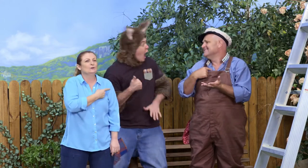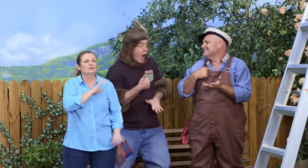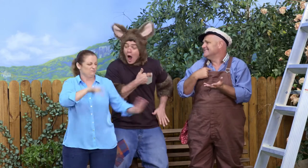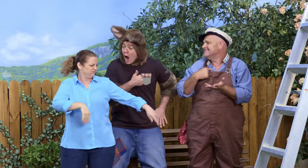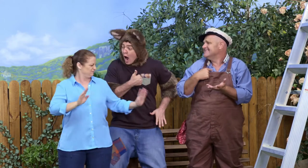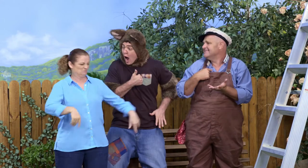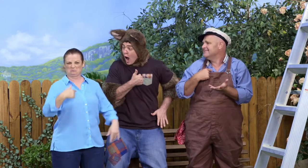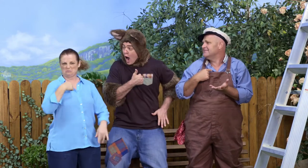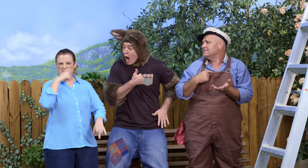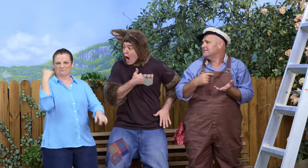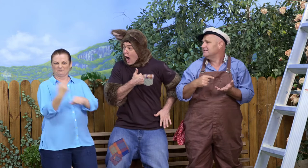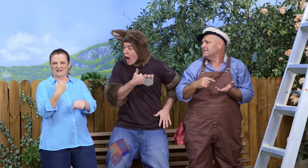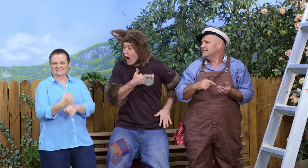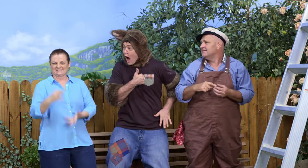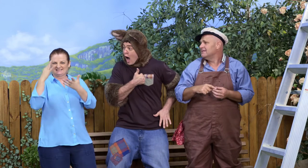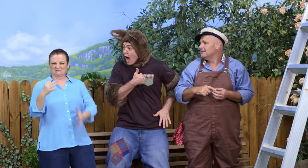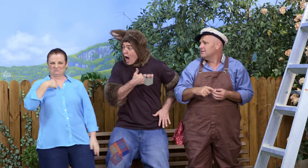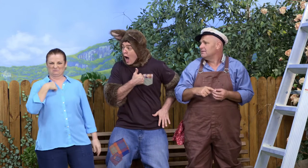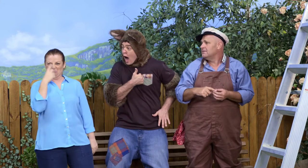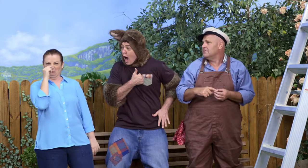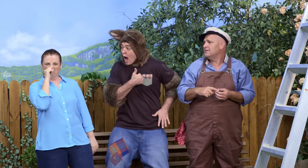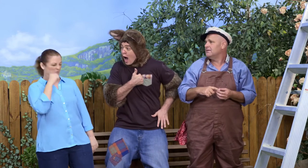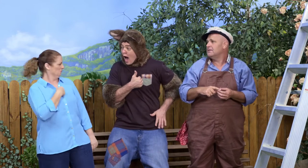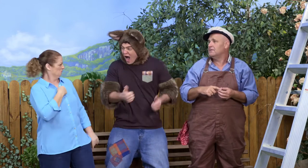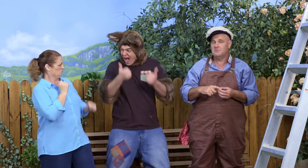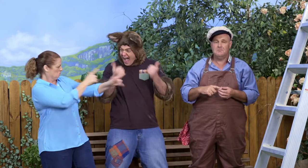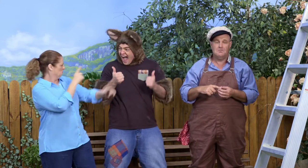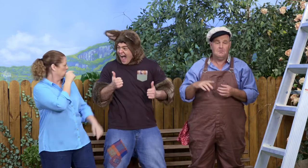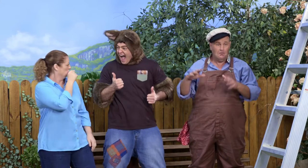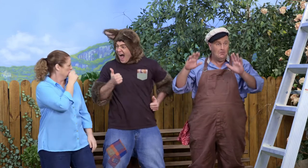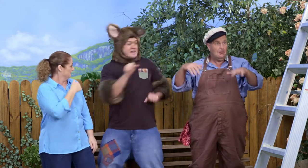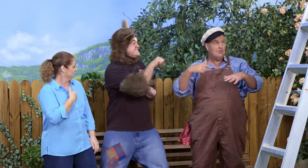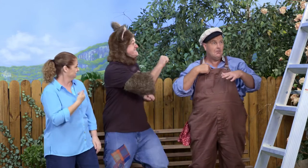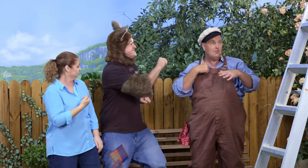Oh, well, that's easily fixed. I can make a cup of tea. I'll go inside and make some.